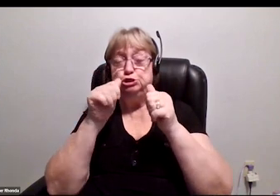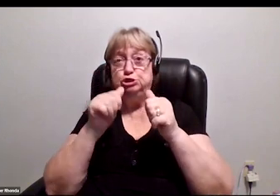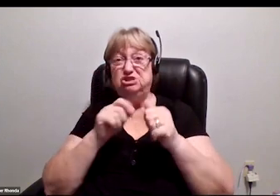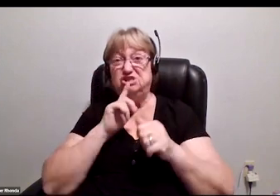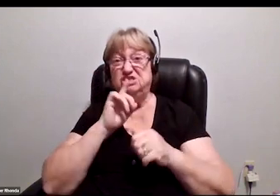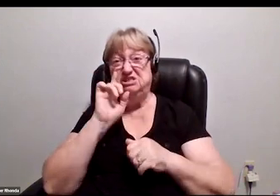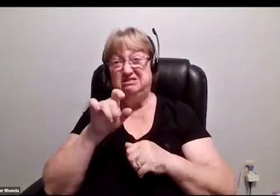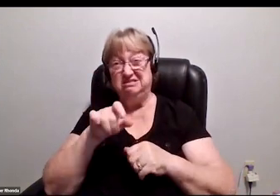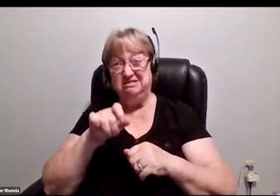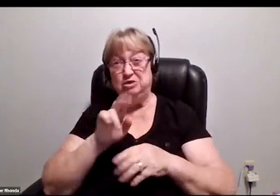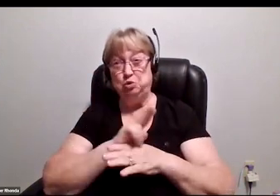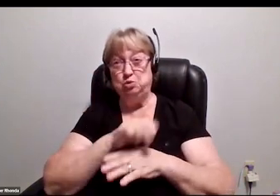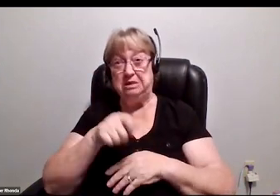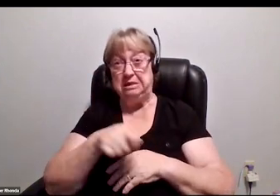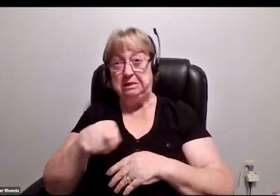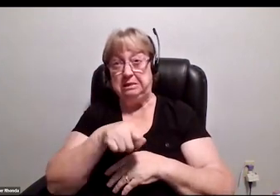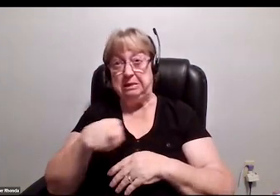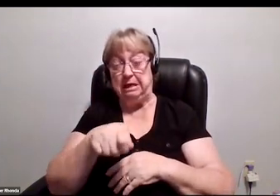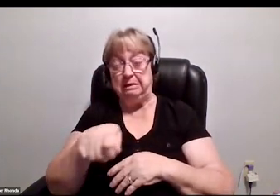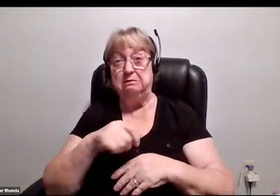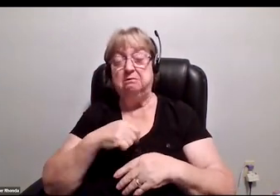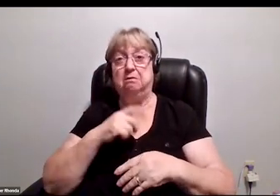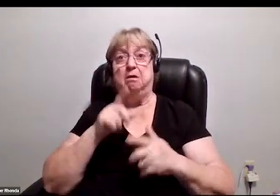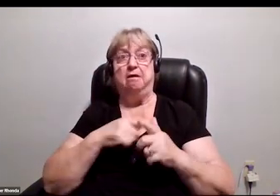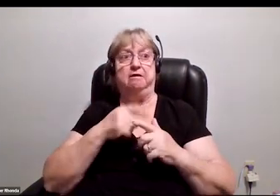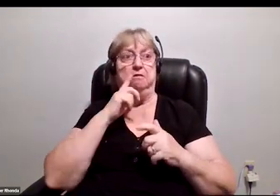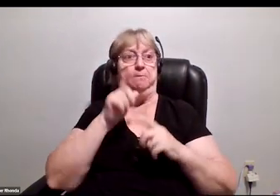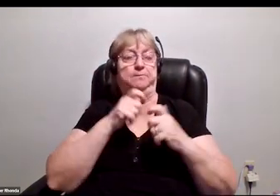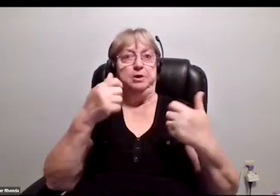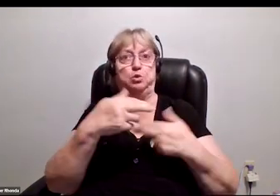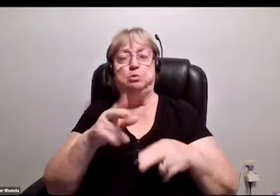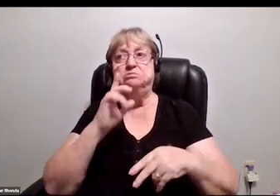As I got into bigger and better rooms, I'm here at the Sony Recording Studio,